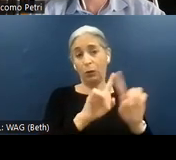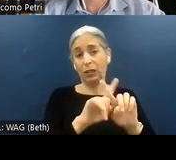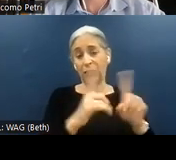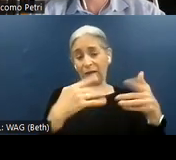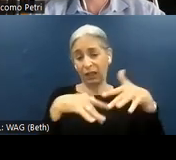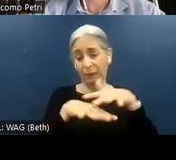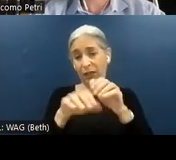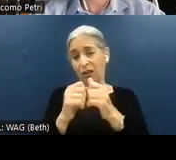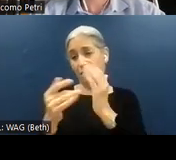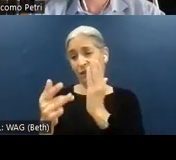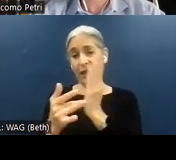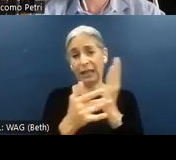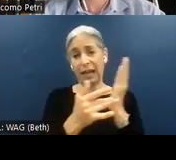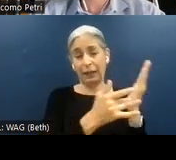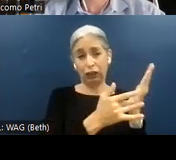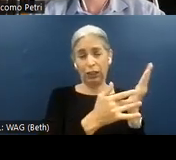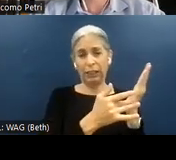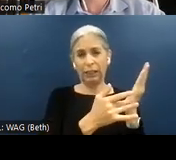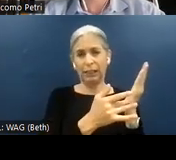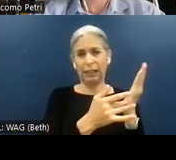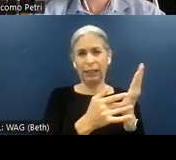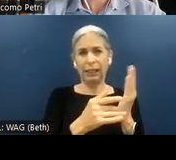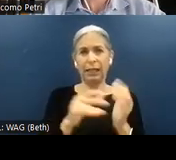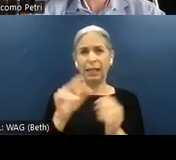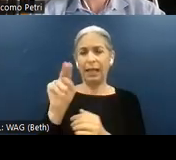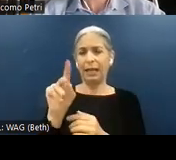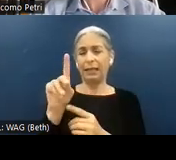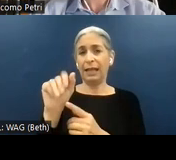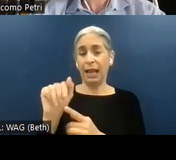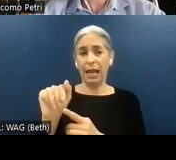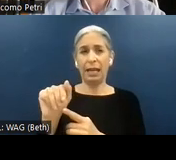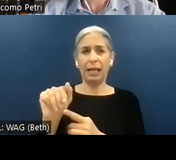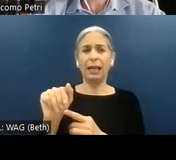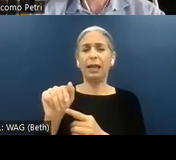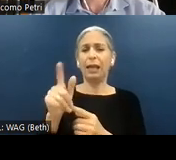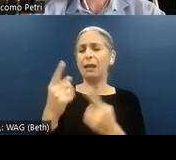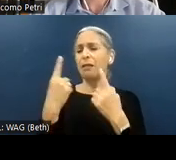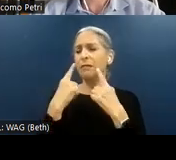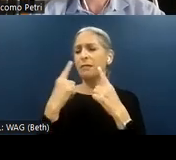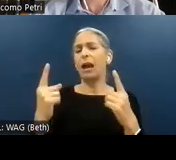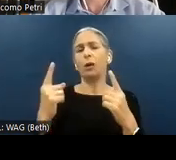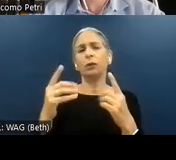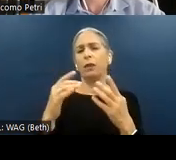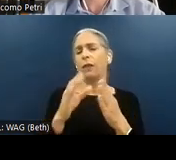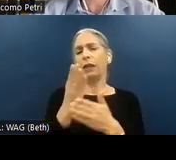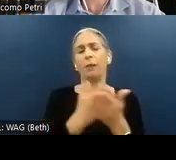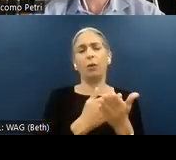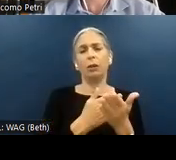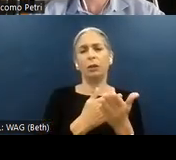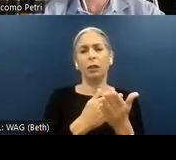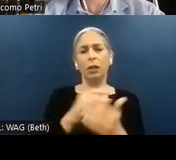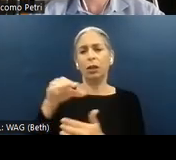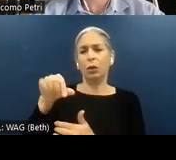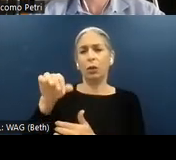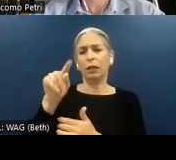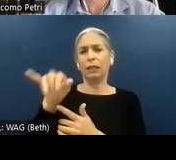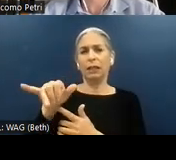in this case, NVDA and Firefox -- NVDA announces the component as Quantity combo box collapsed